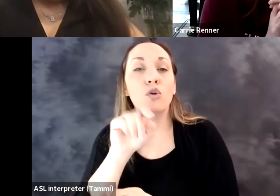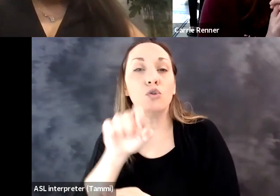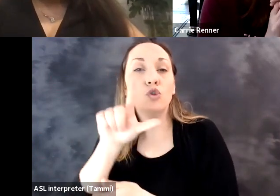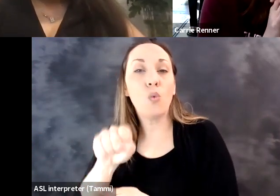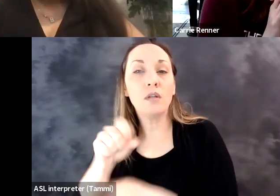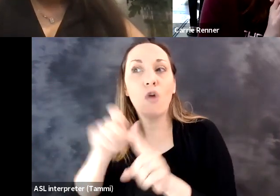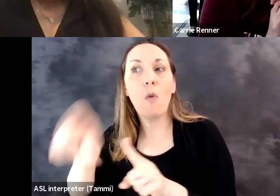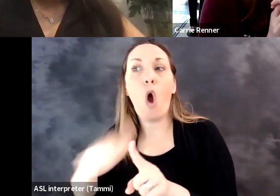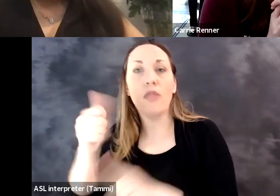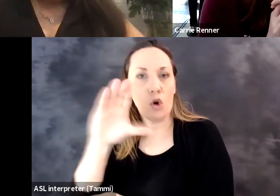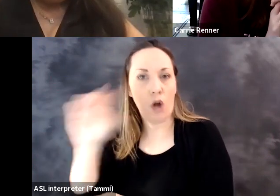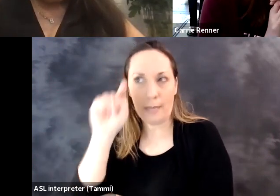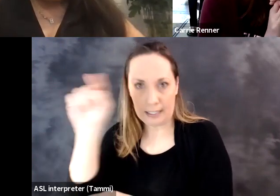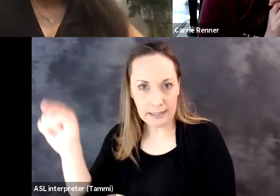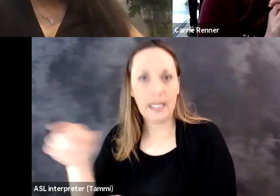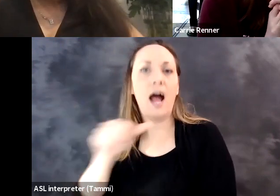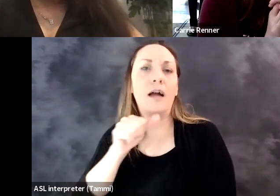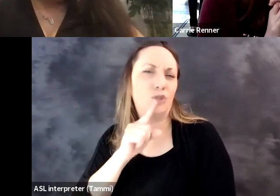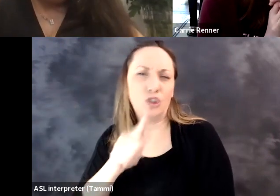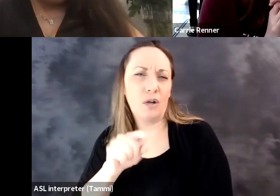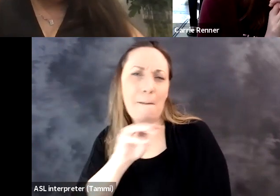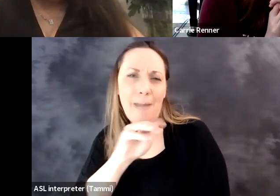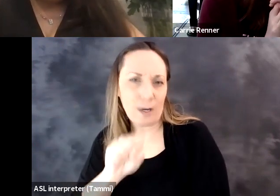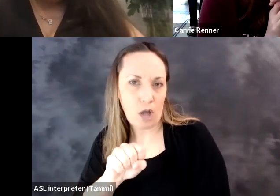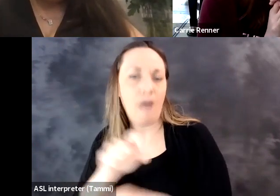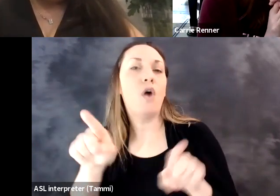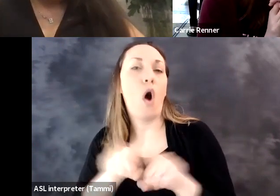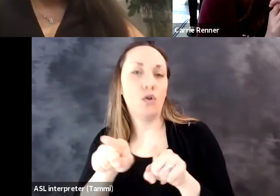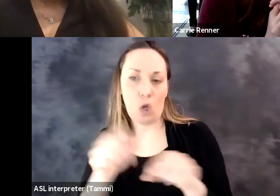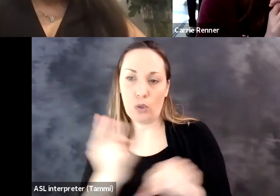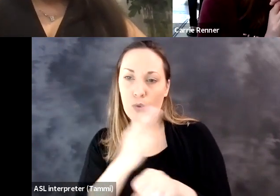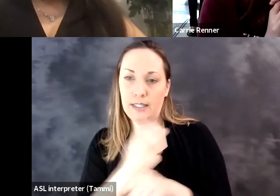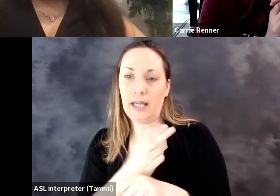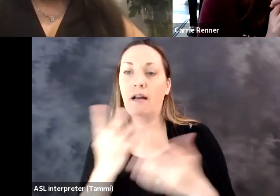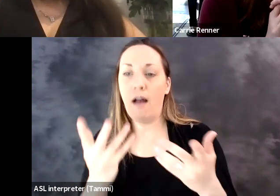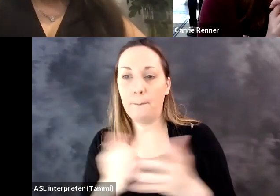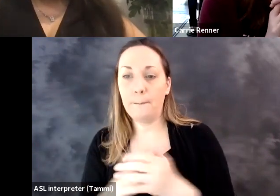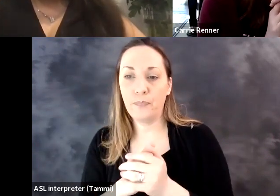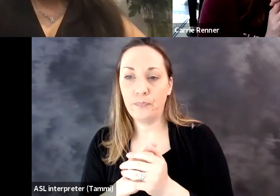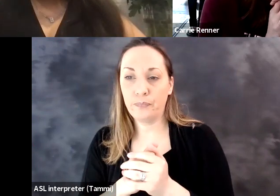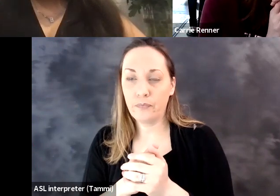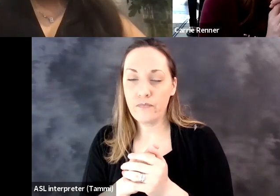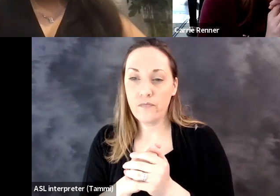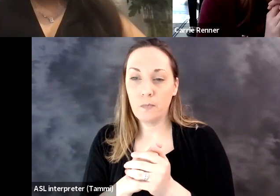So collaborative tools, right? From other companies. I'm sure Microsoft is also using and so